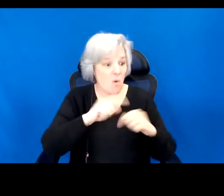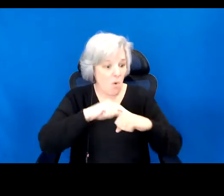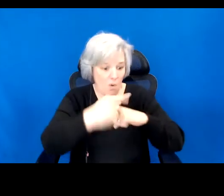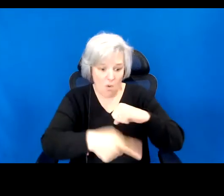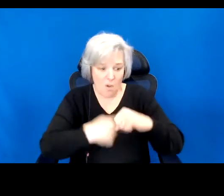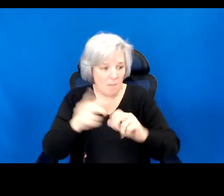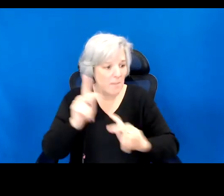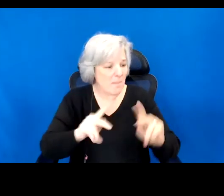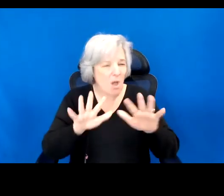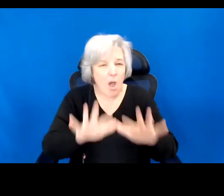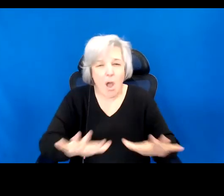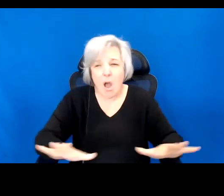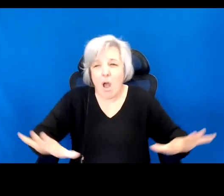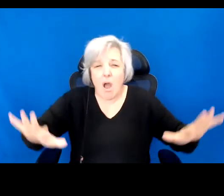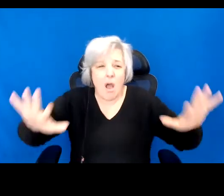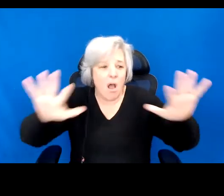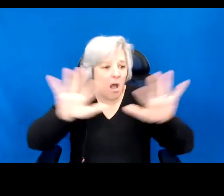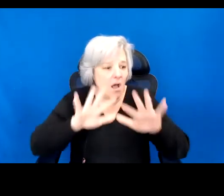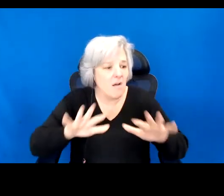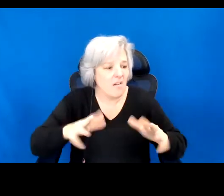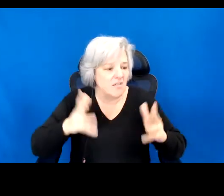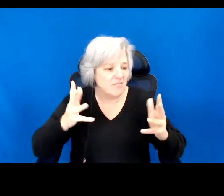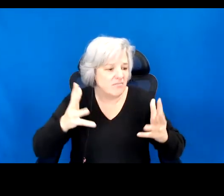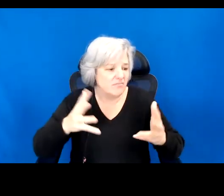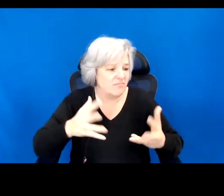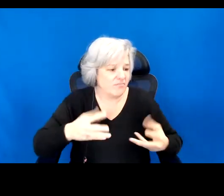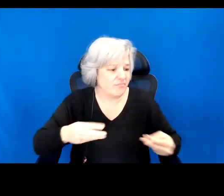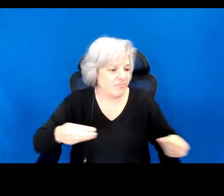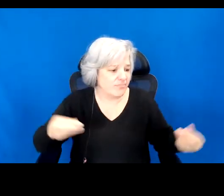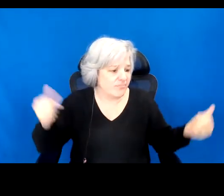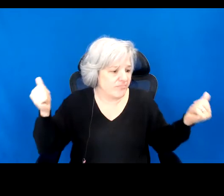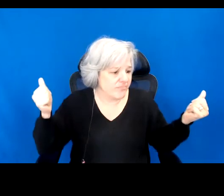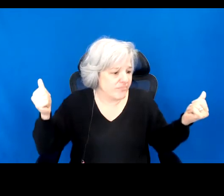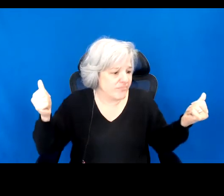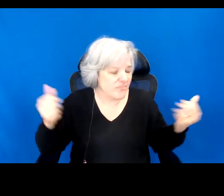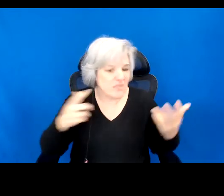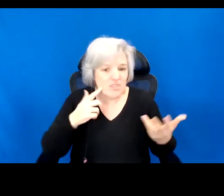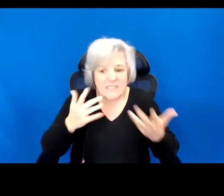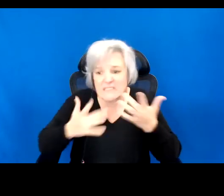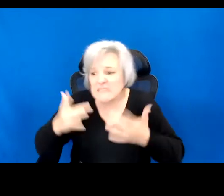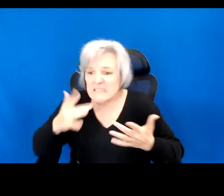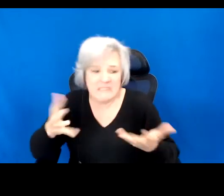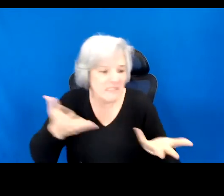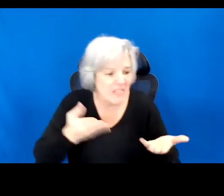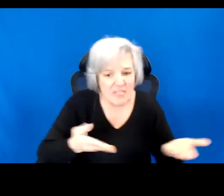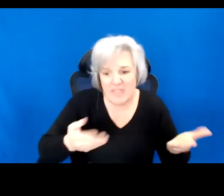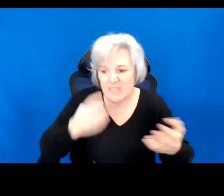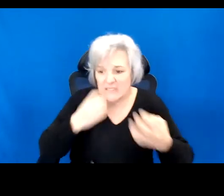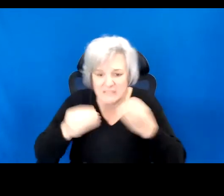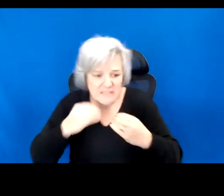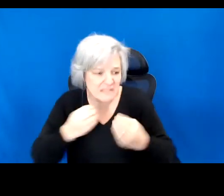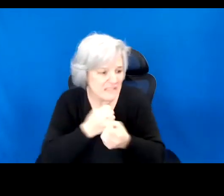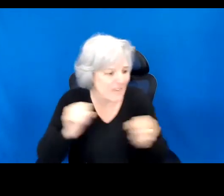be left an ecological destruction, to scavenge what we can from the wreckage, or to perish.